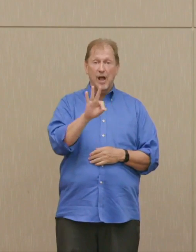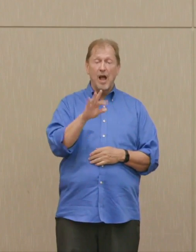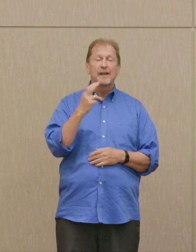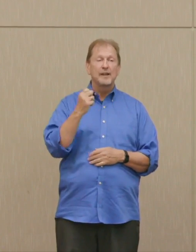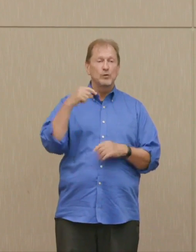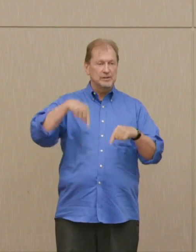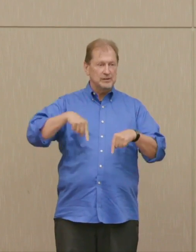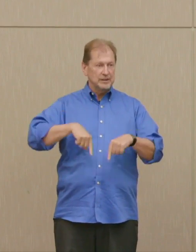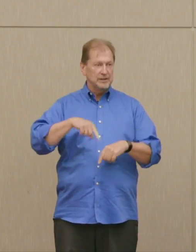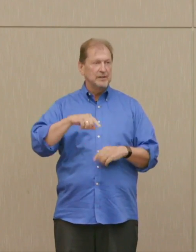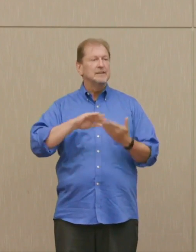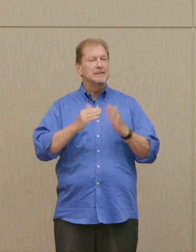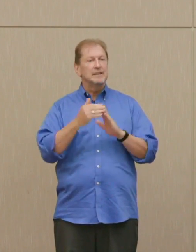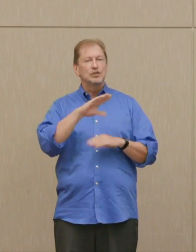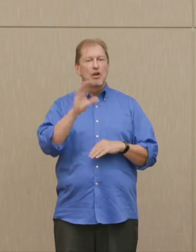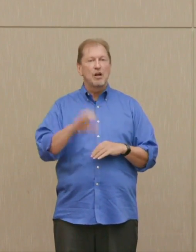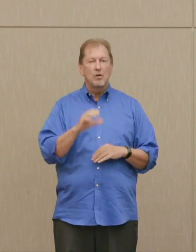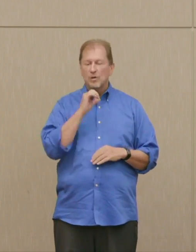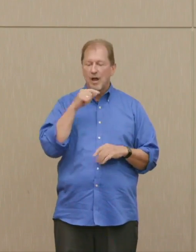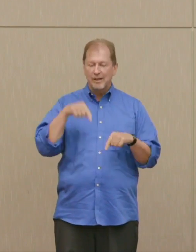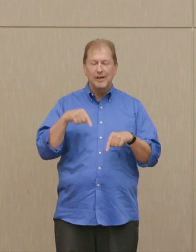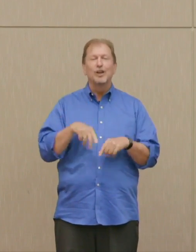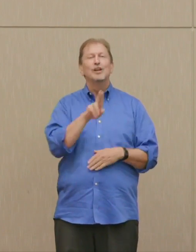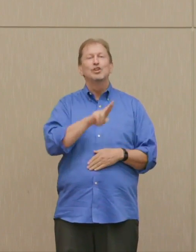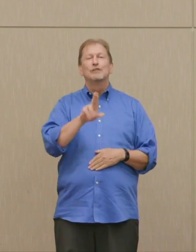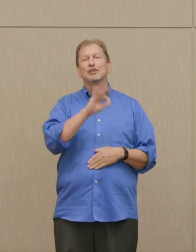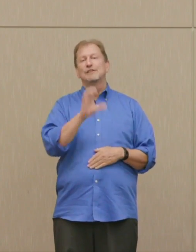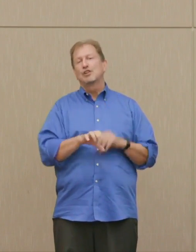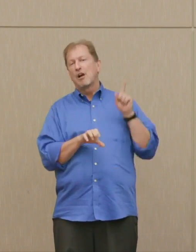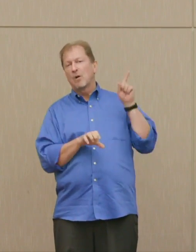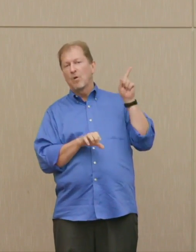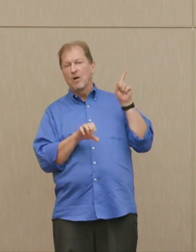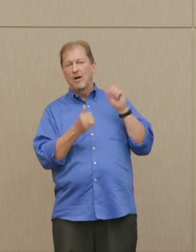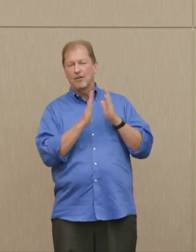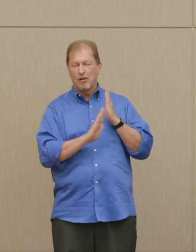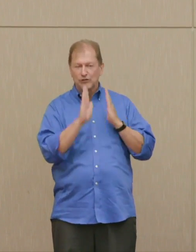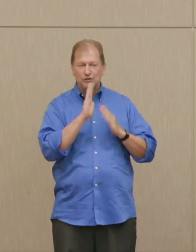Not this one, actually, but the University of Chicago, it just came back to me, where